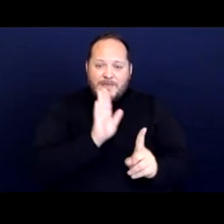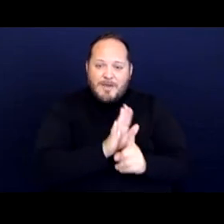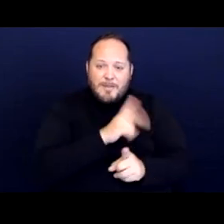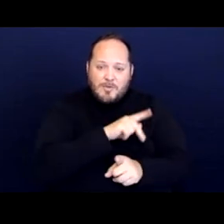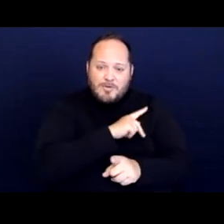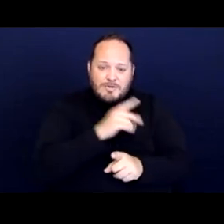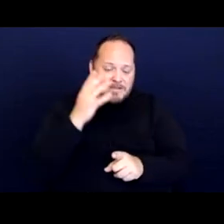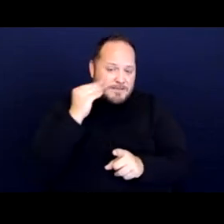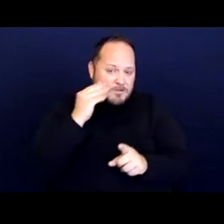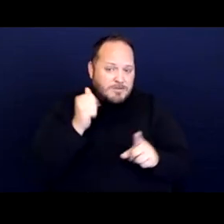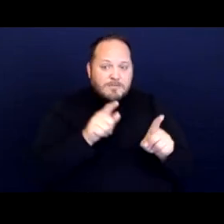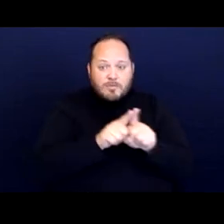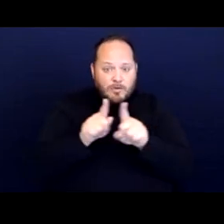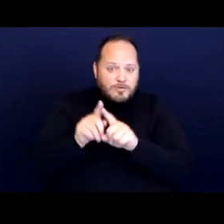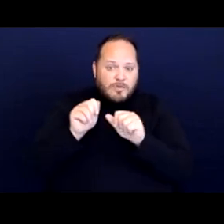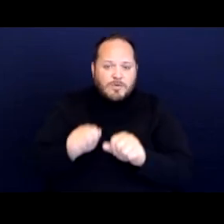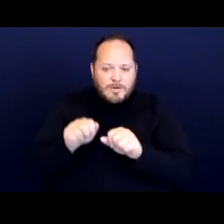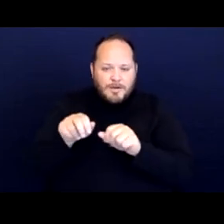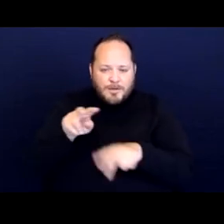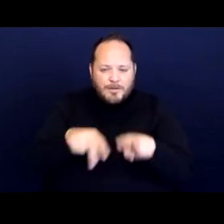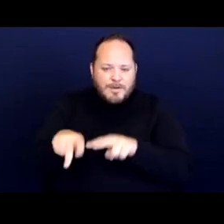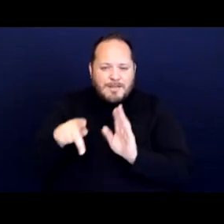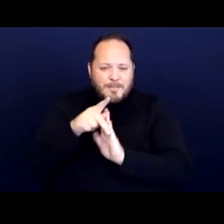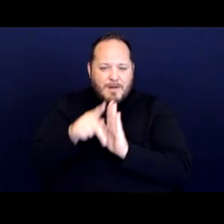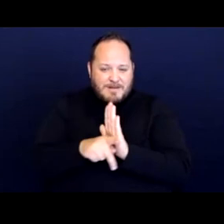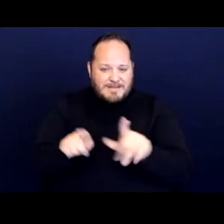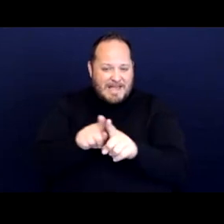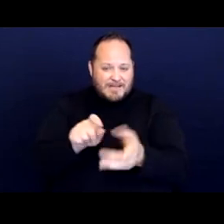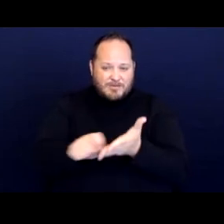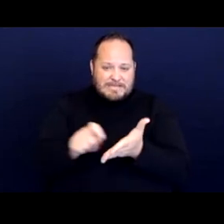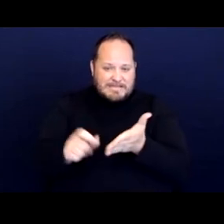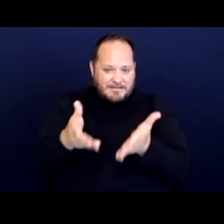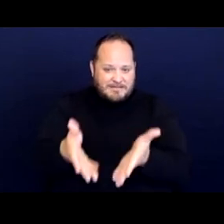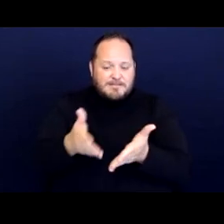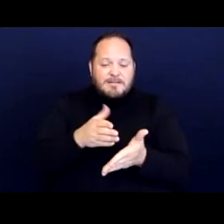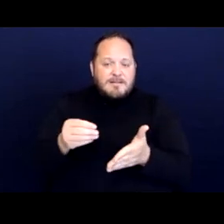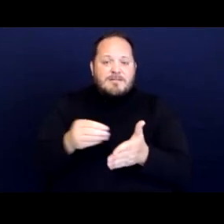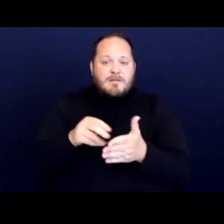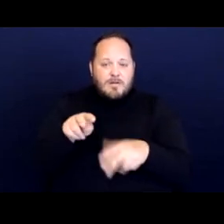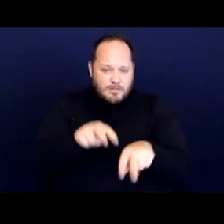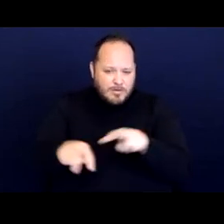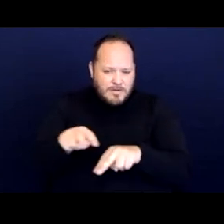Also, you can look at the policies as written and look at how they intersect